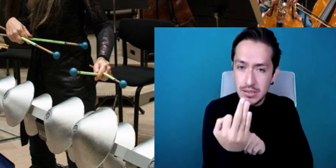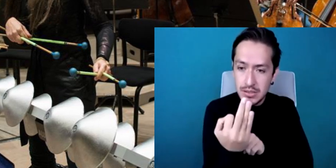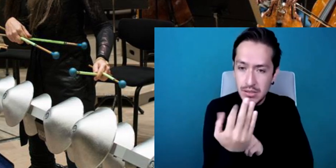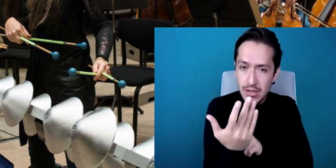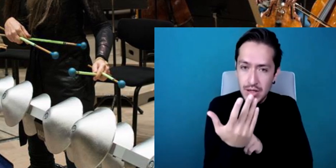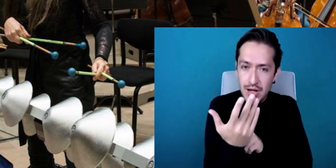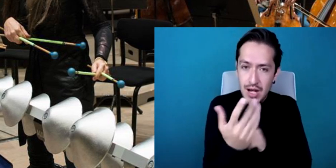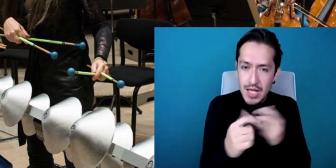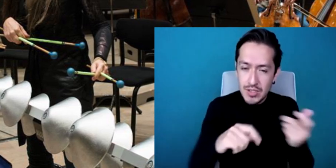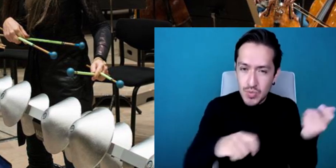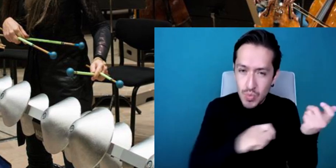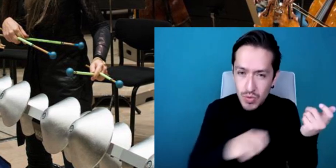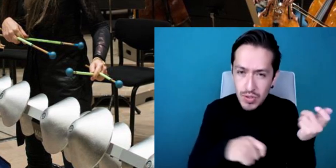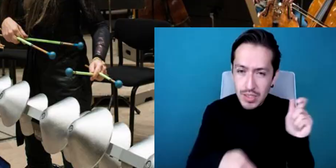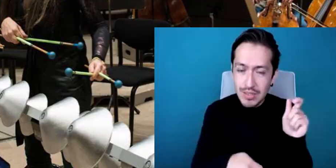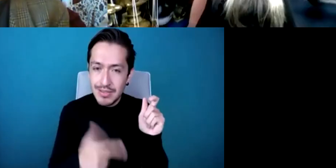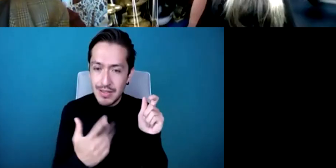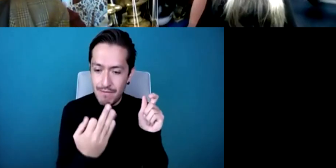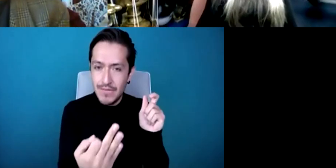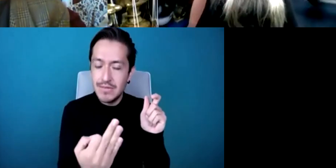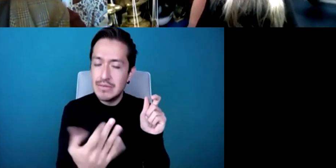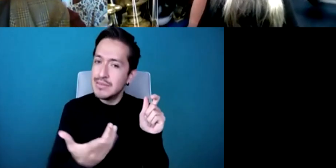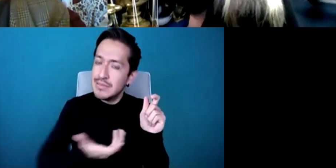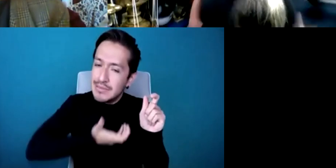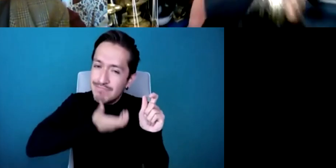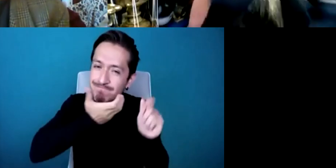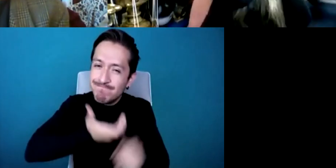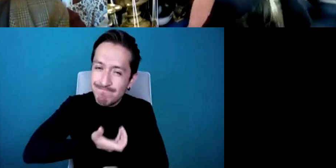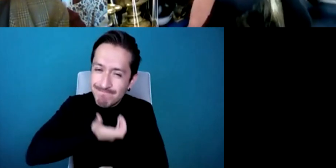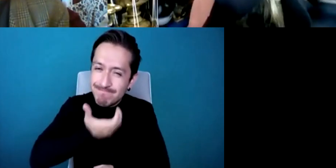there, and used to having the percussion sounds at the back so to suddenly have percussion signs